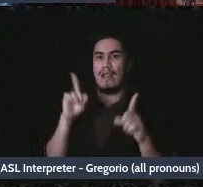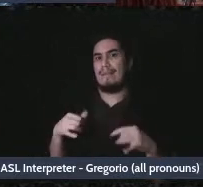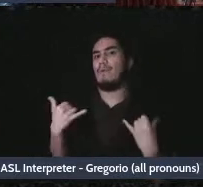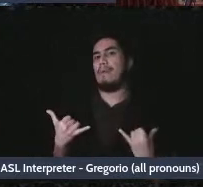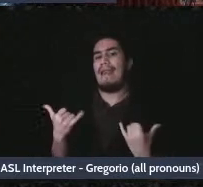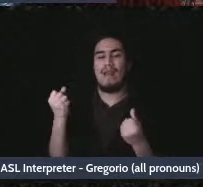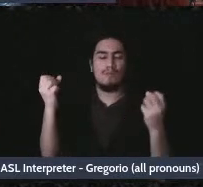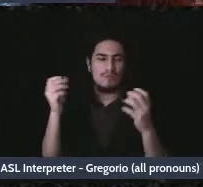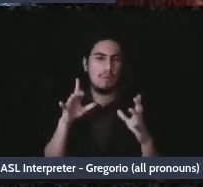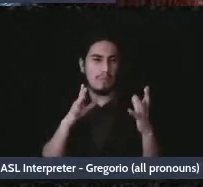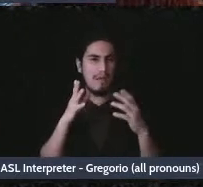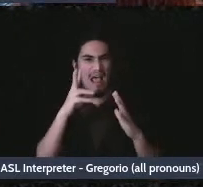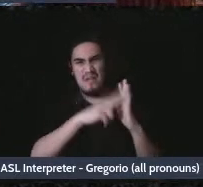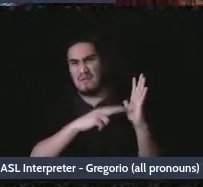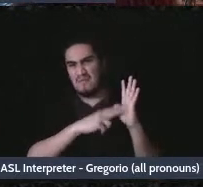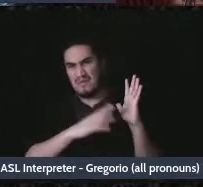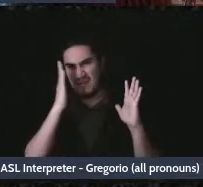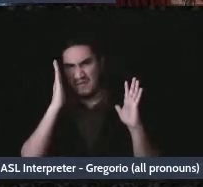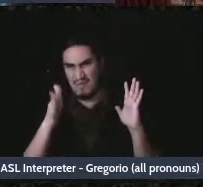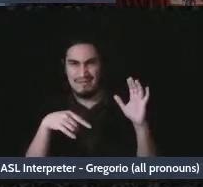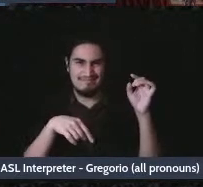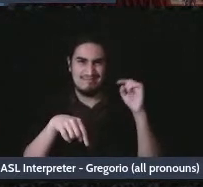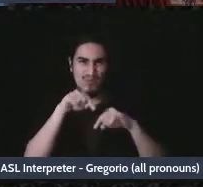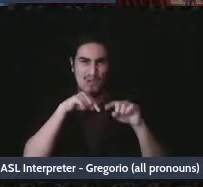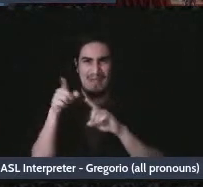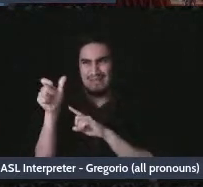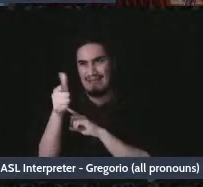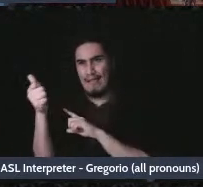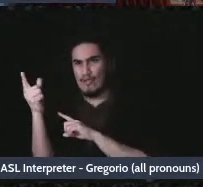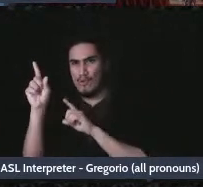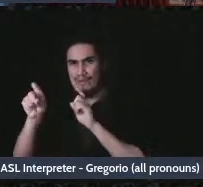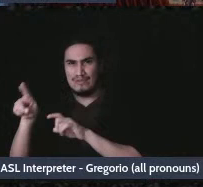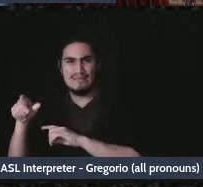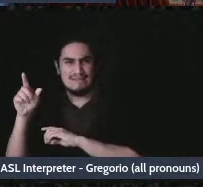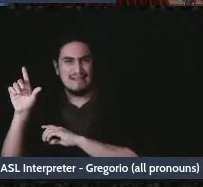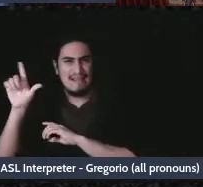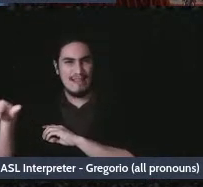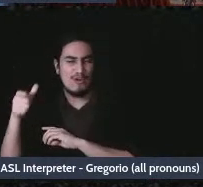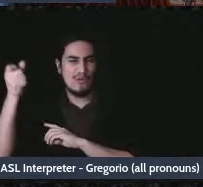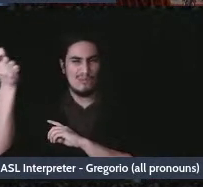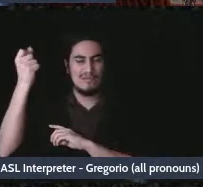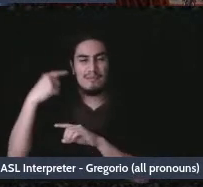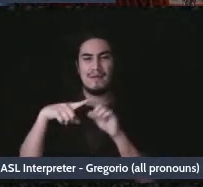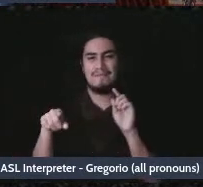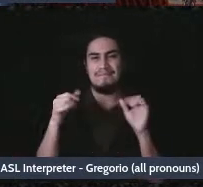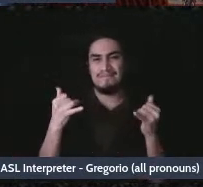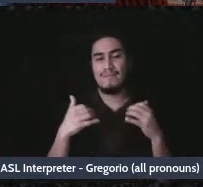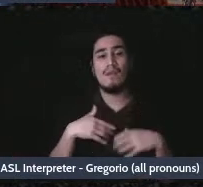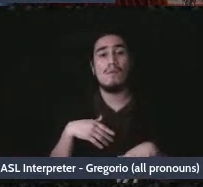so I'll read this question - we'll go back to these for a little bit longer can we become